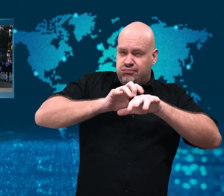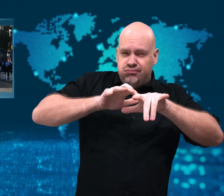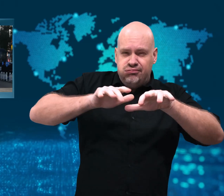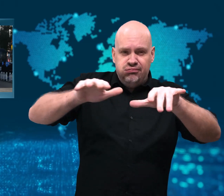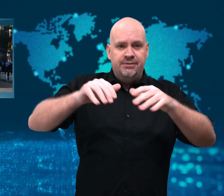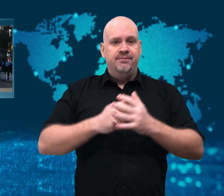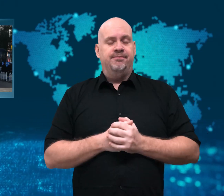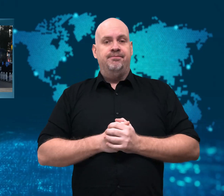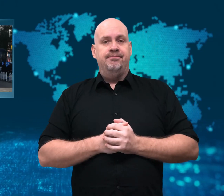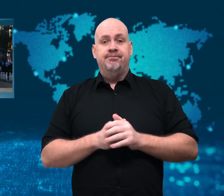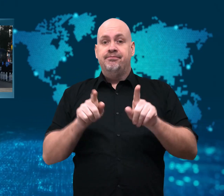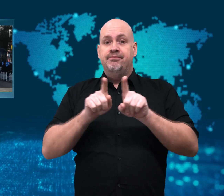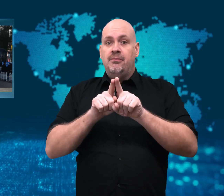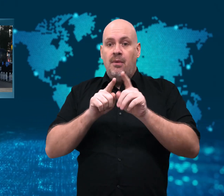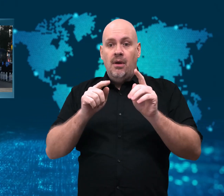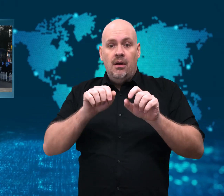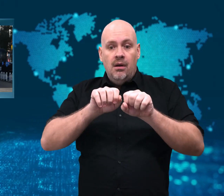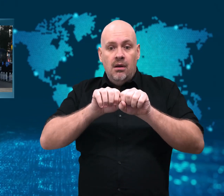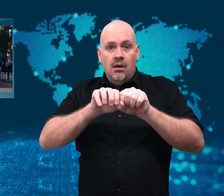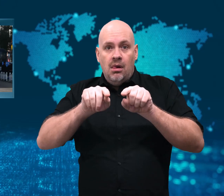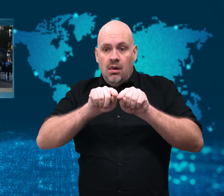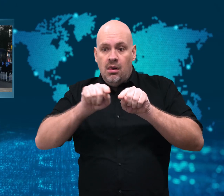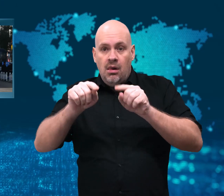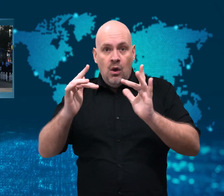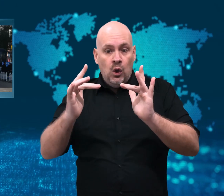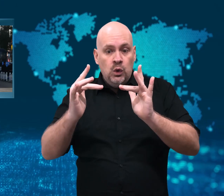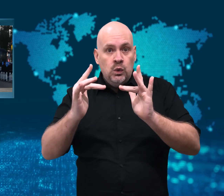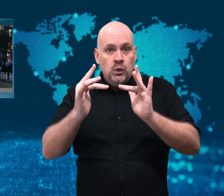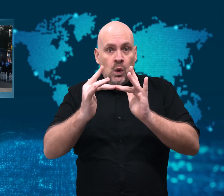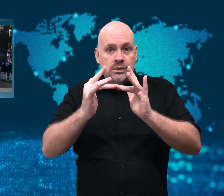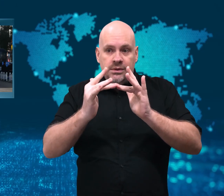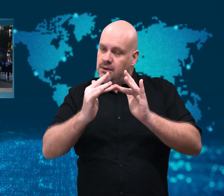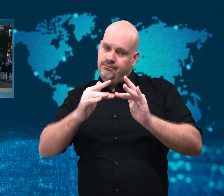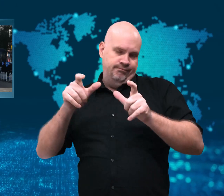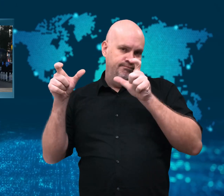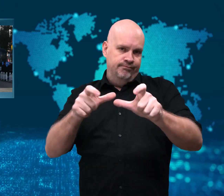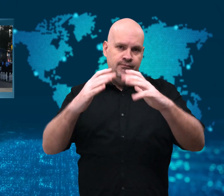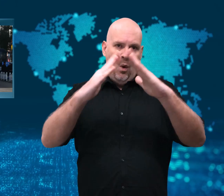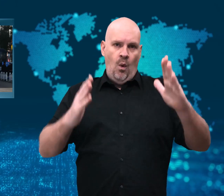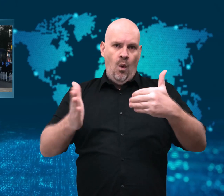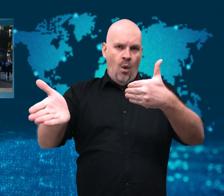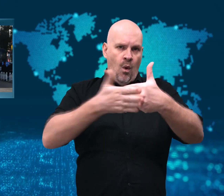There are strict lockdowns and immediate mass